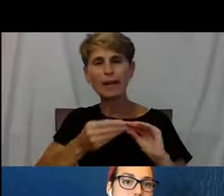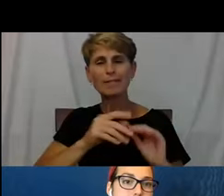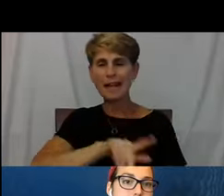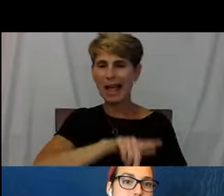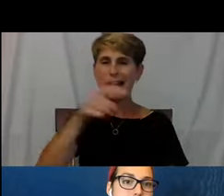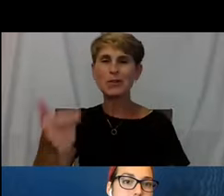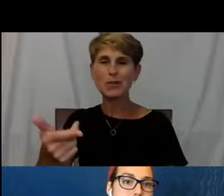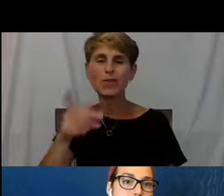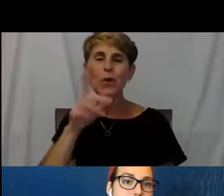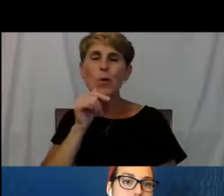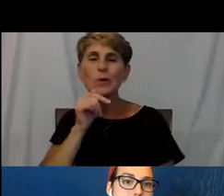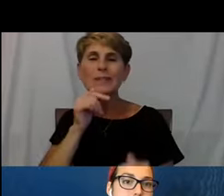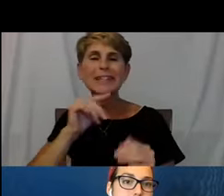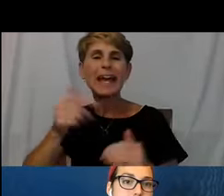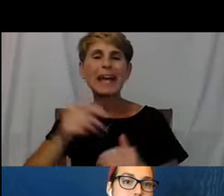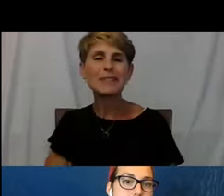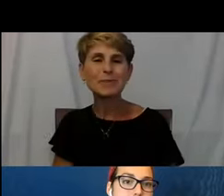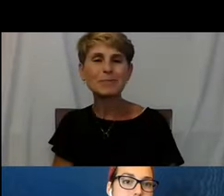If you've got questions or whatever, thank you.